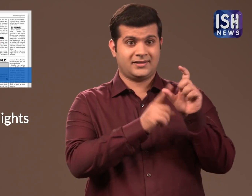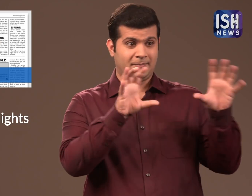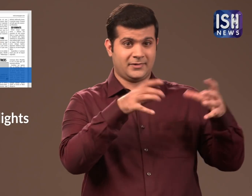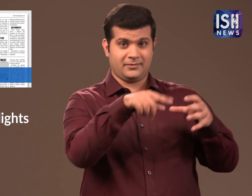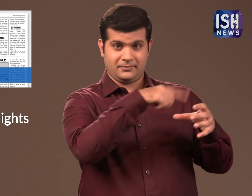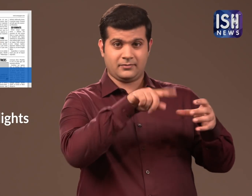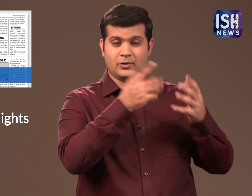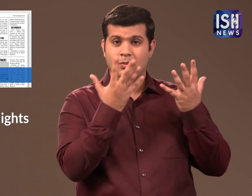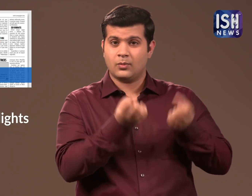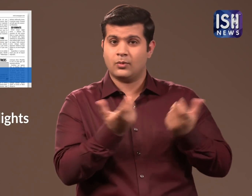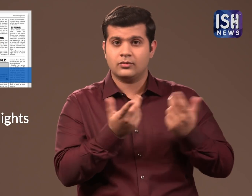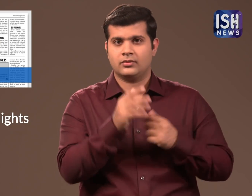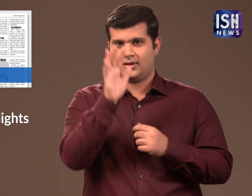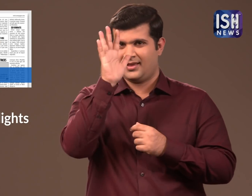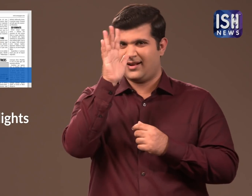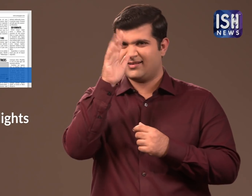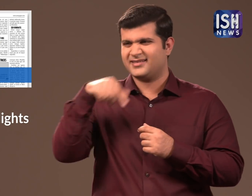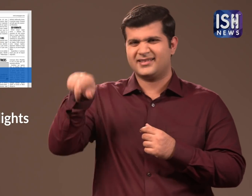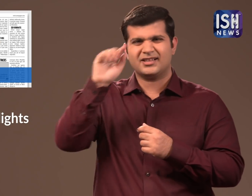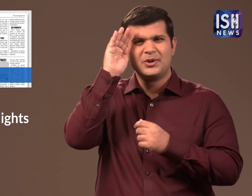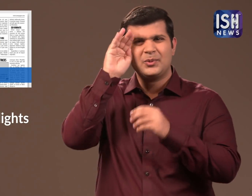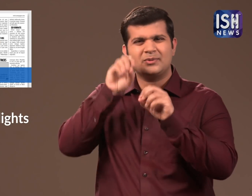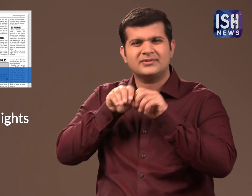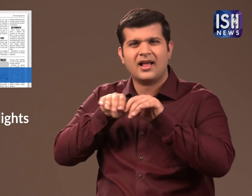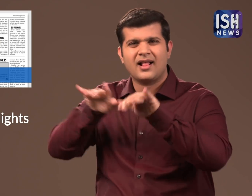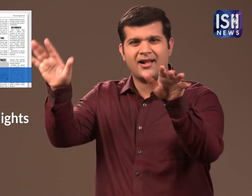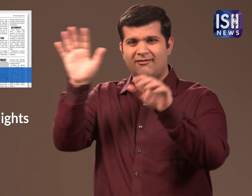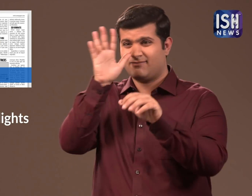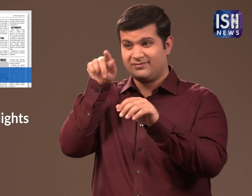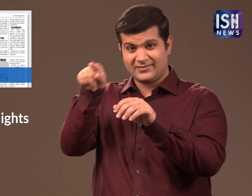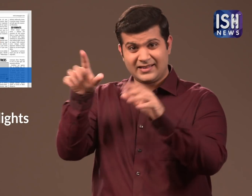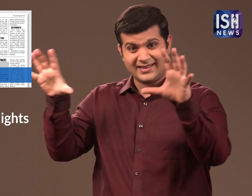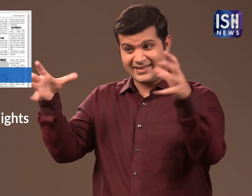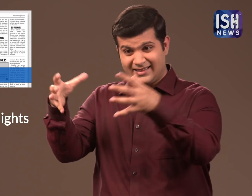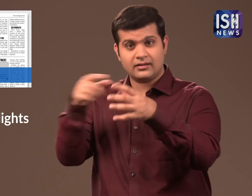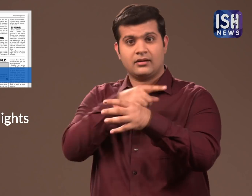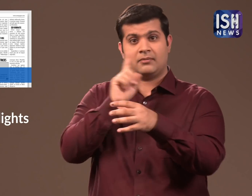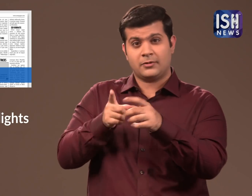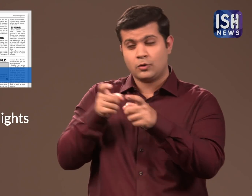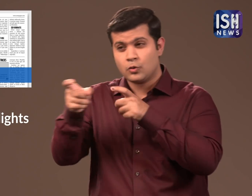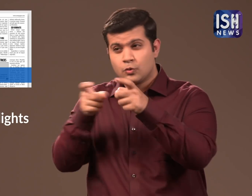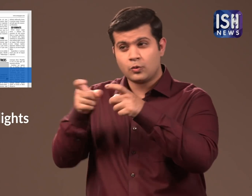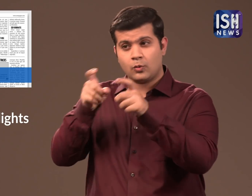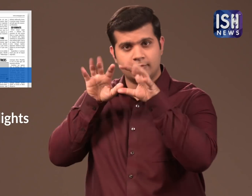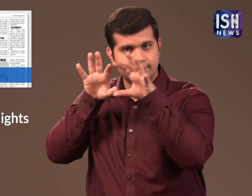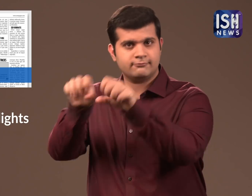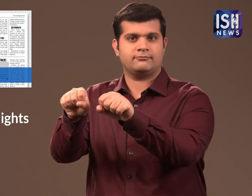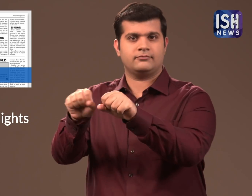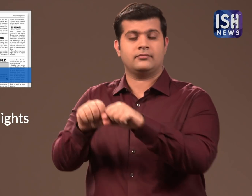They want to introduce steps to help in controlling fake news.